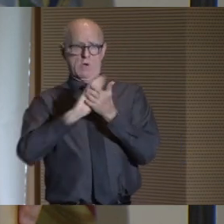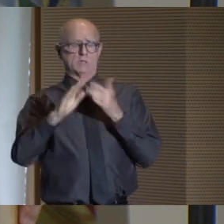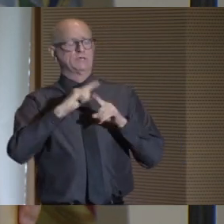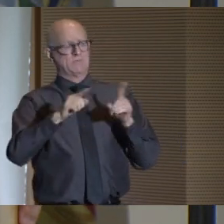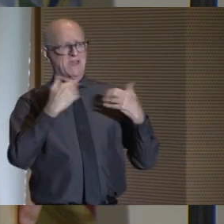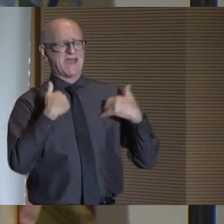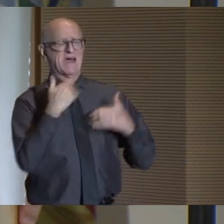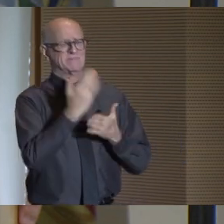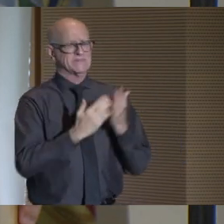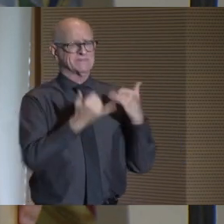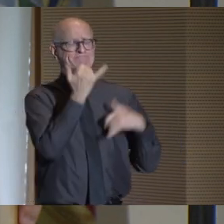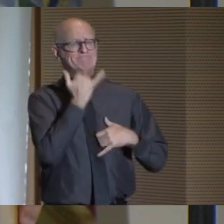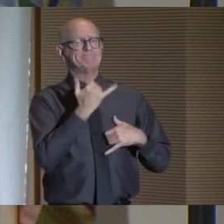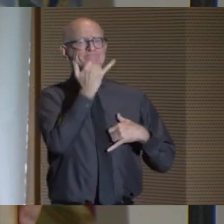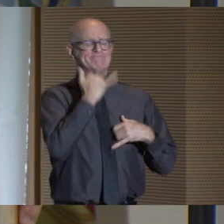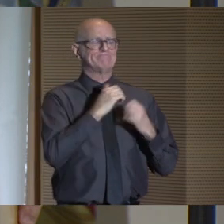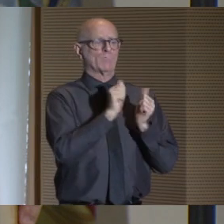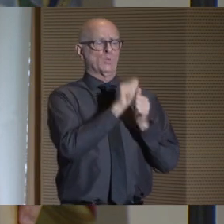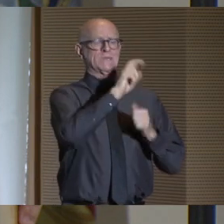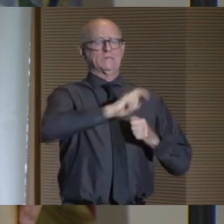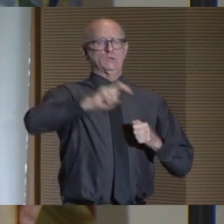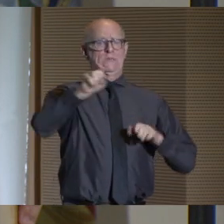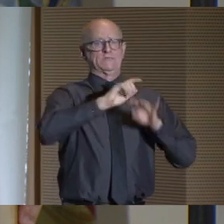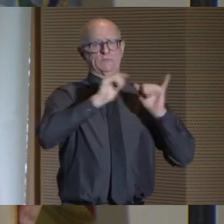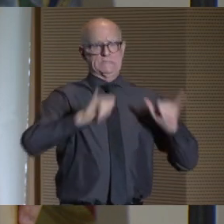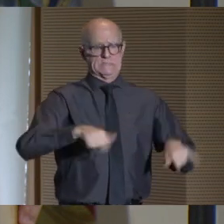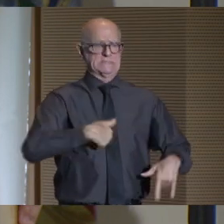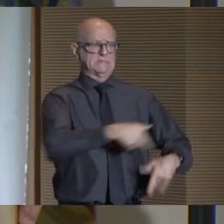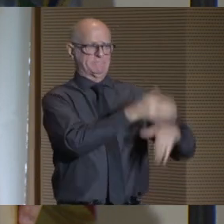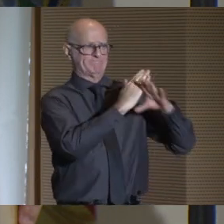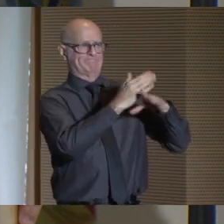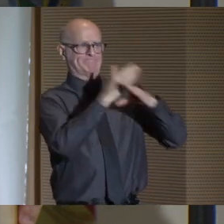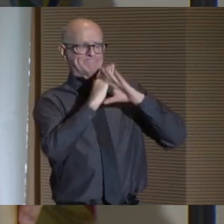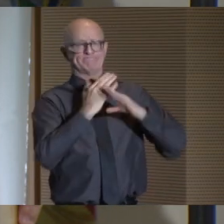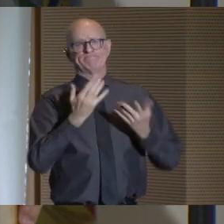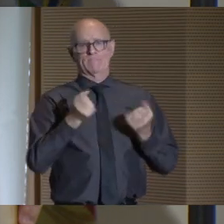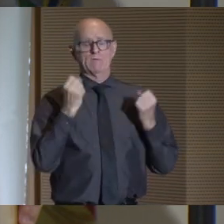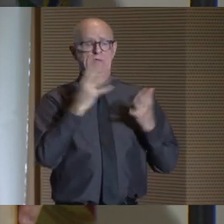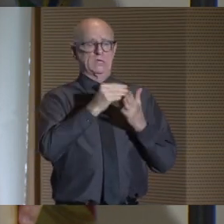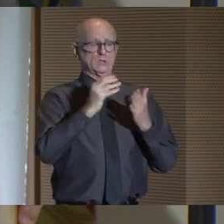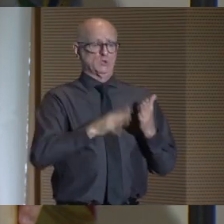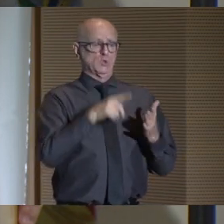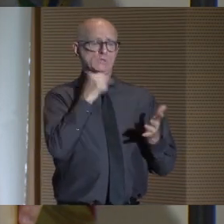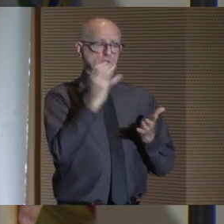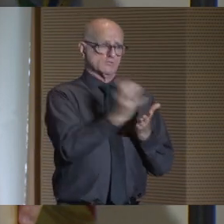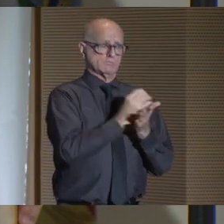But there have been flaws in our transfer system. Many students who have earned associate degrees